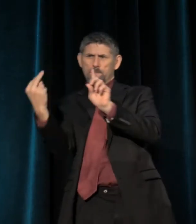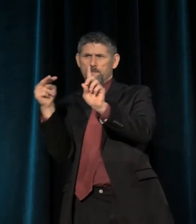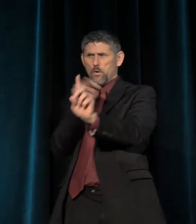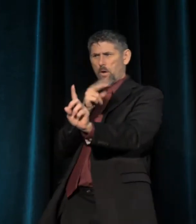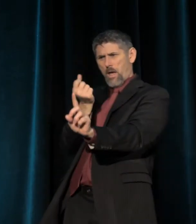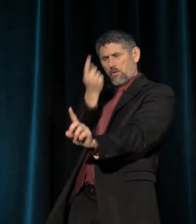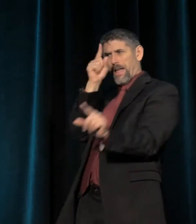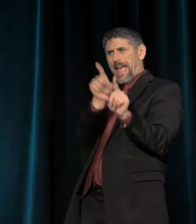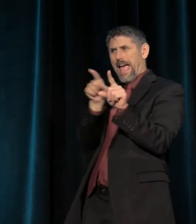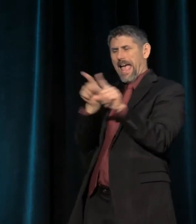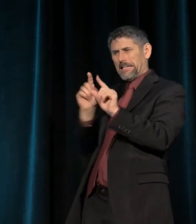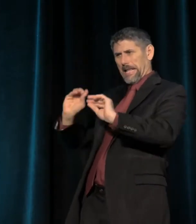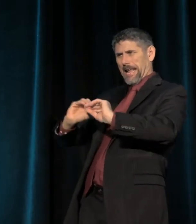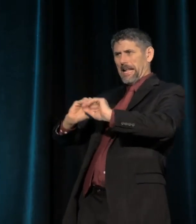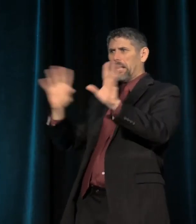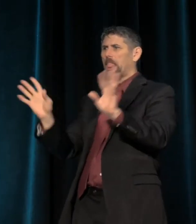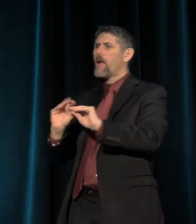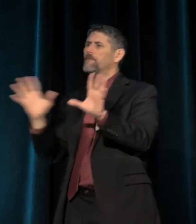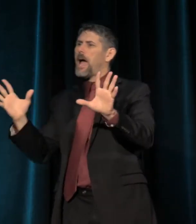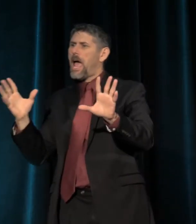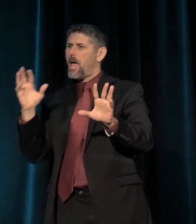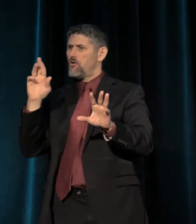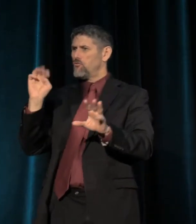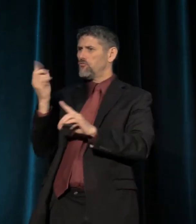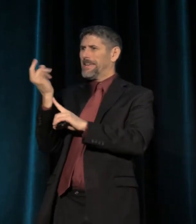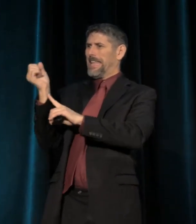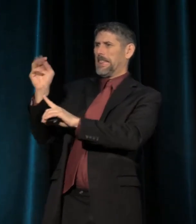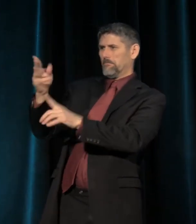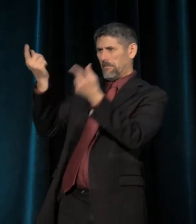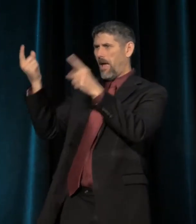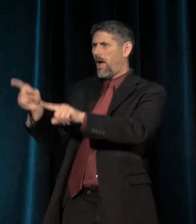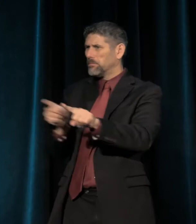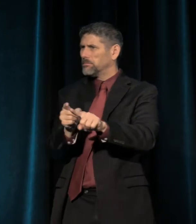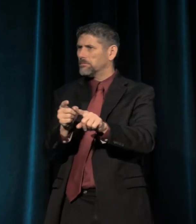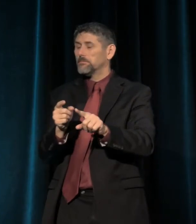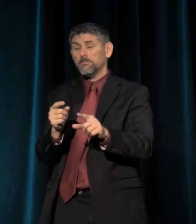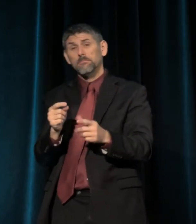as a kind of clarifying realism, and it does.